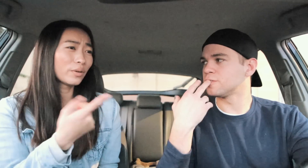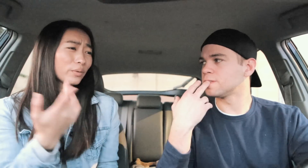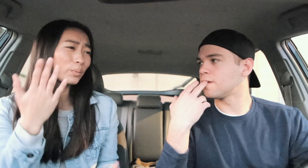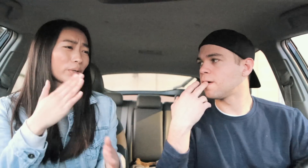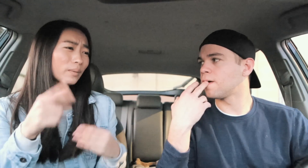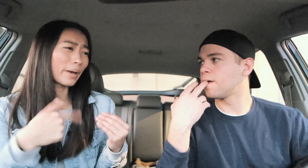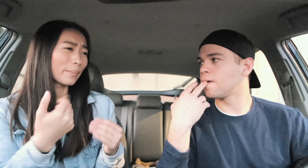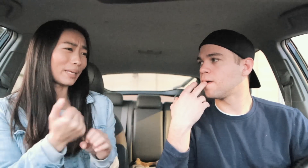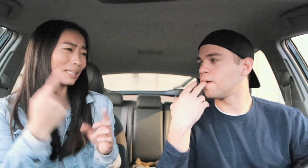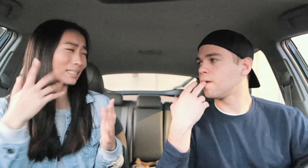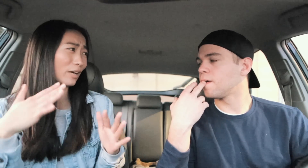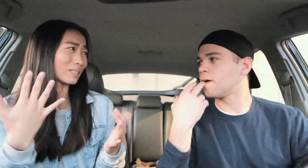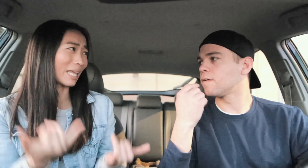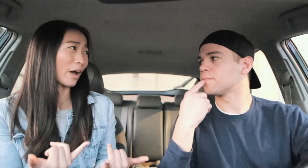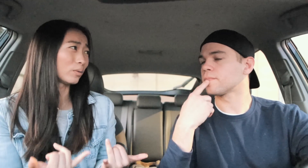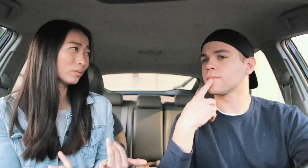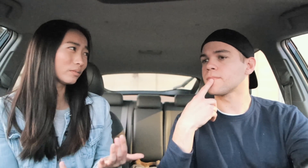Do you ever worry about making sounds now?